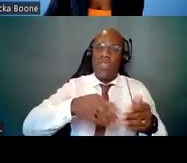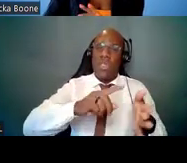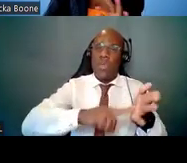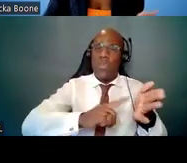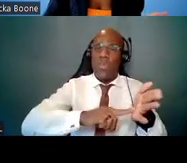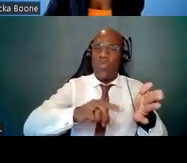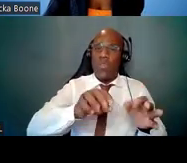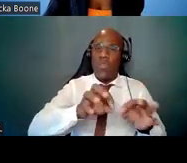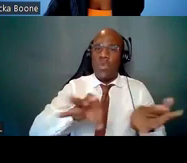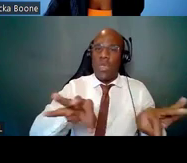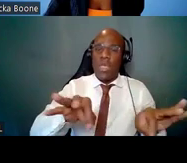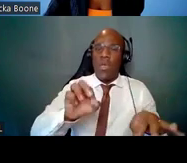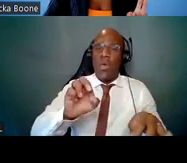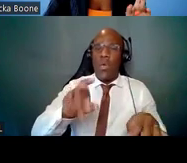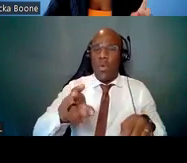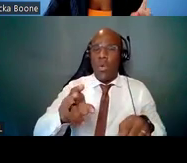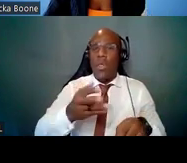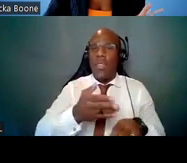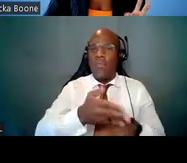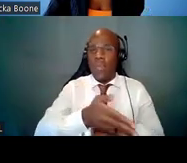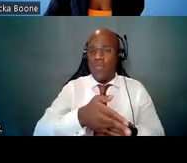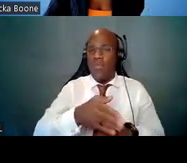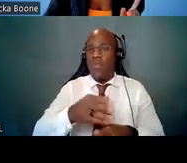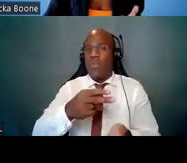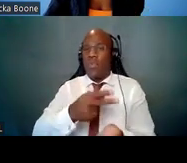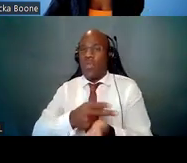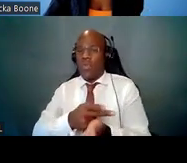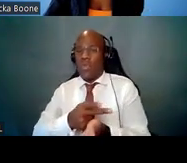whichever date is later, within the past 10 years,